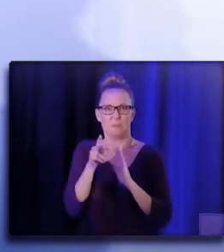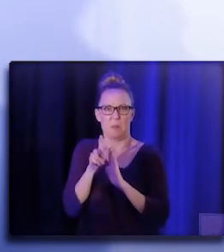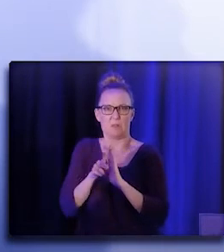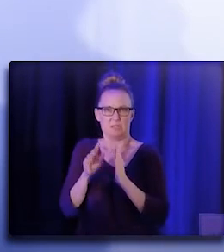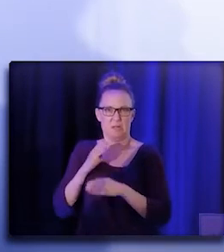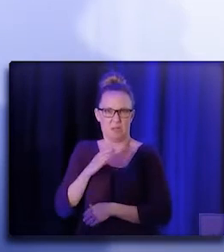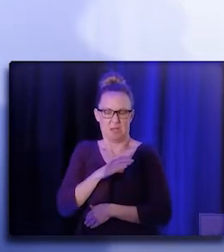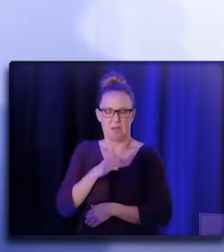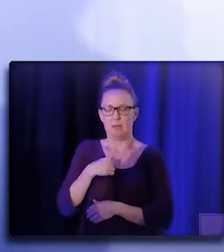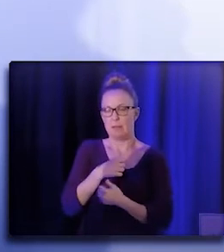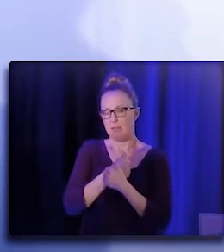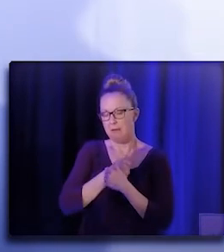And let me read this really quick.